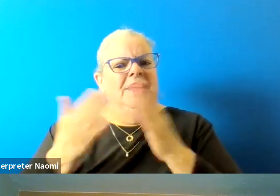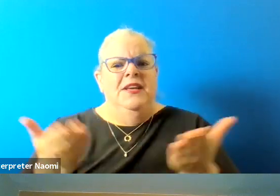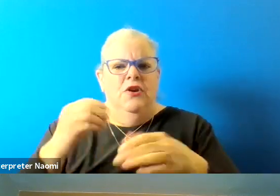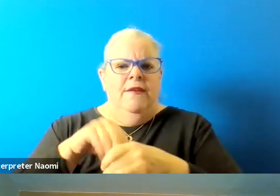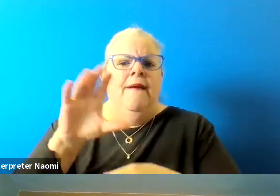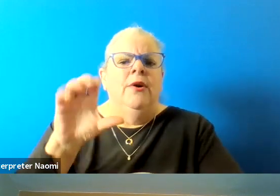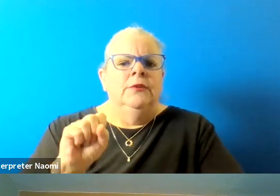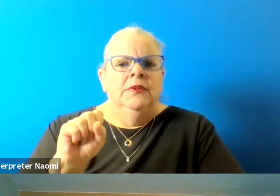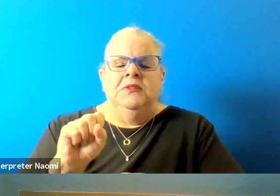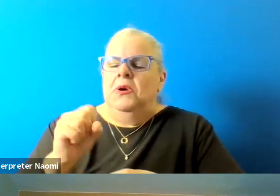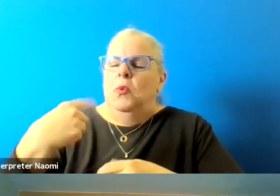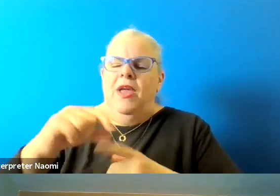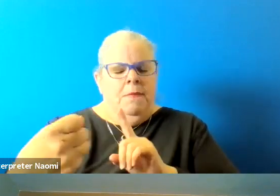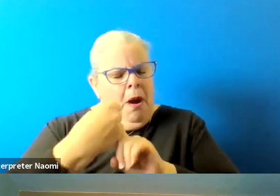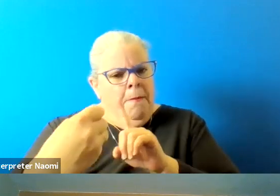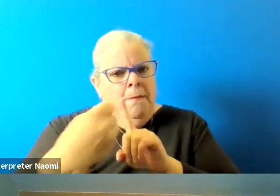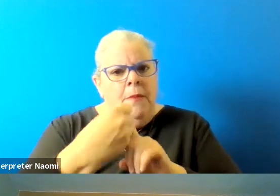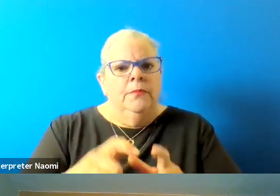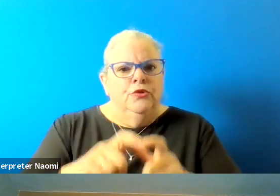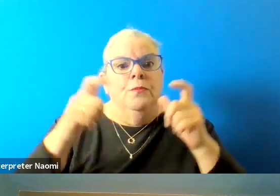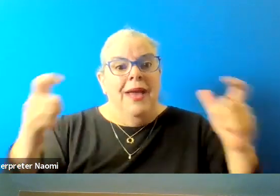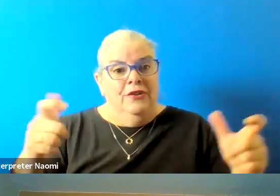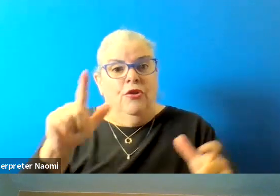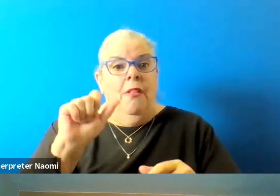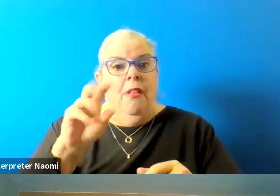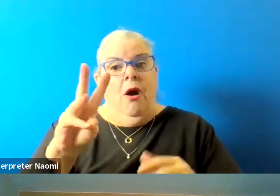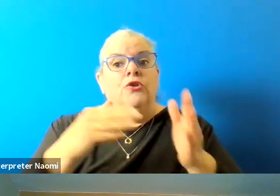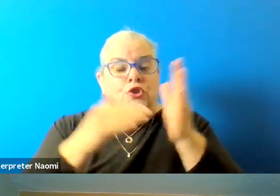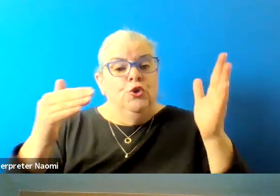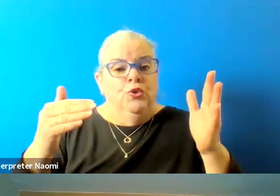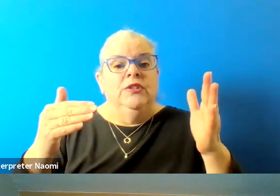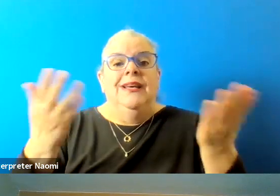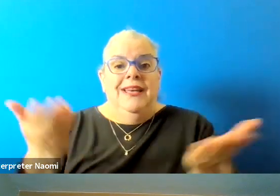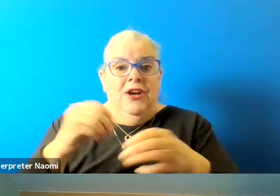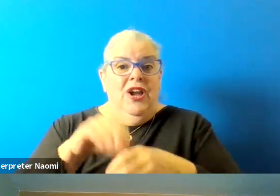We have been hit with two major lawsuits in the past several years in Colorado Springs, unfortunately,